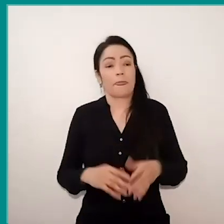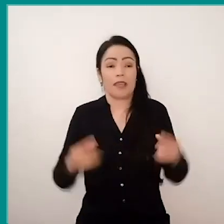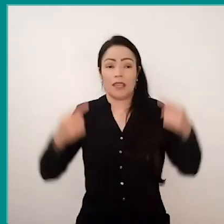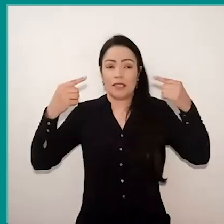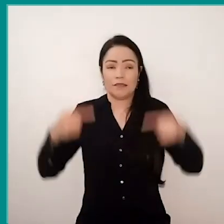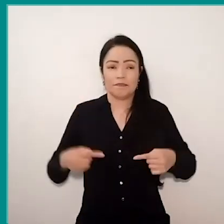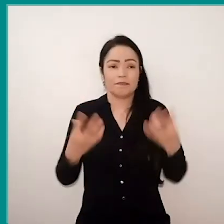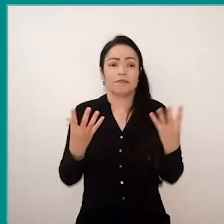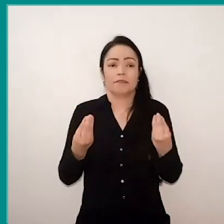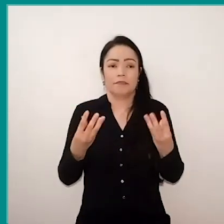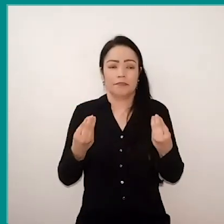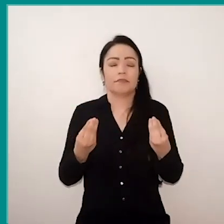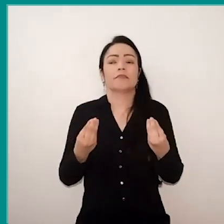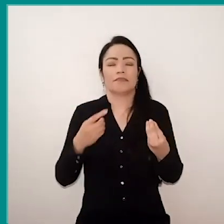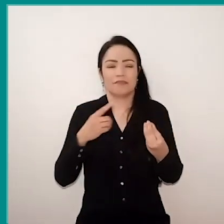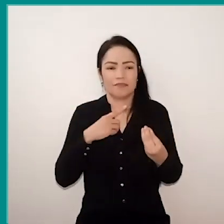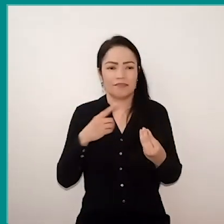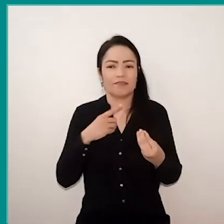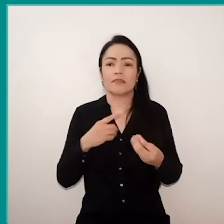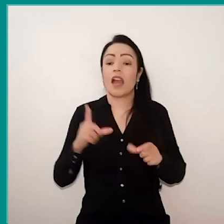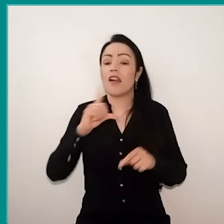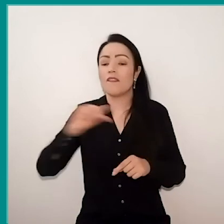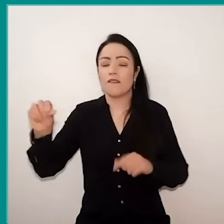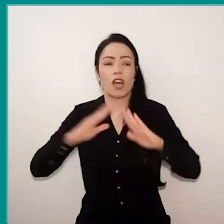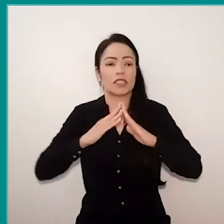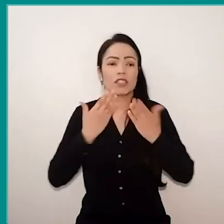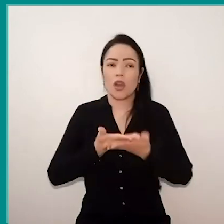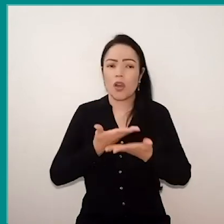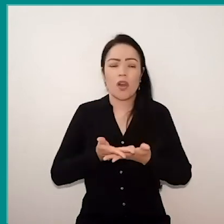like school supply, the decrease in income,